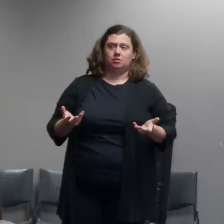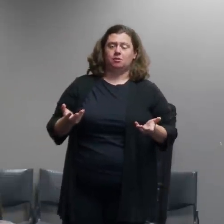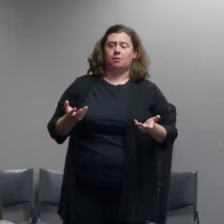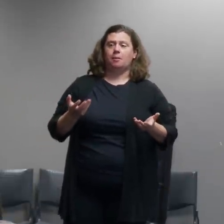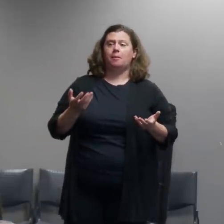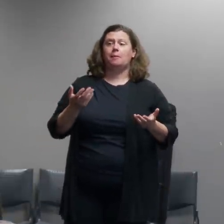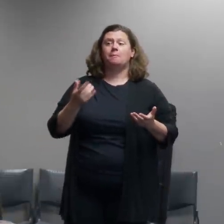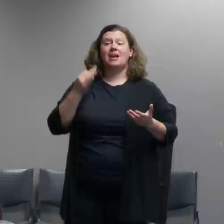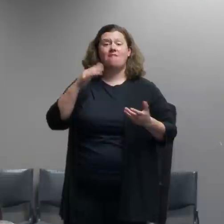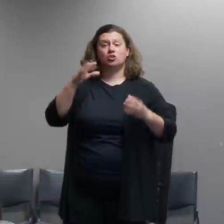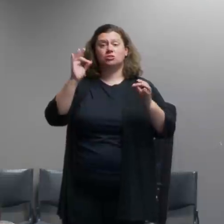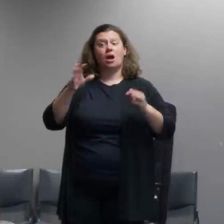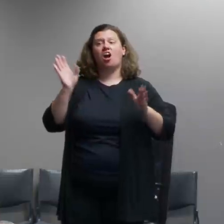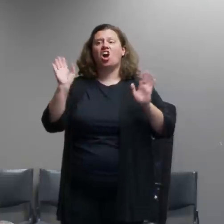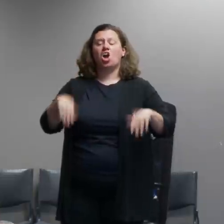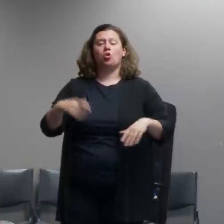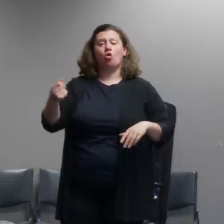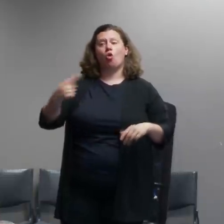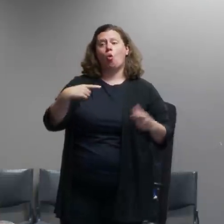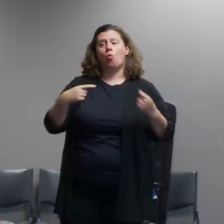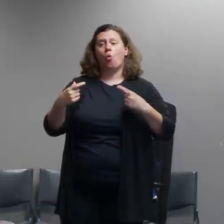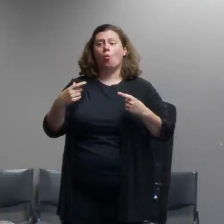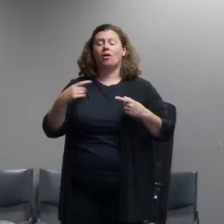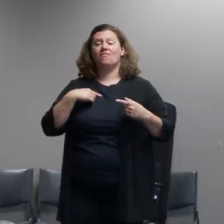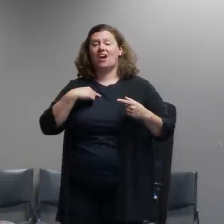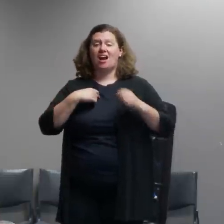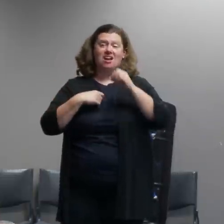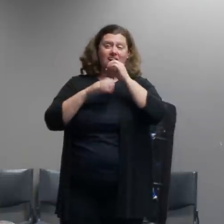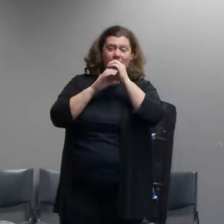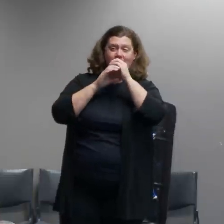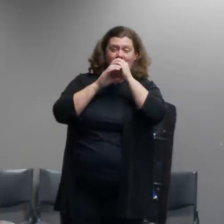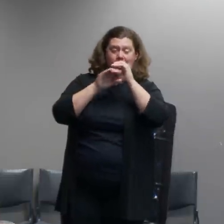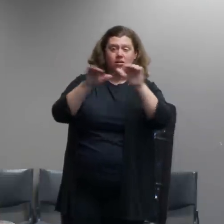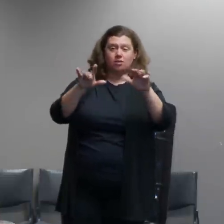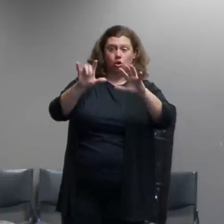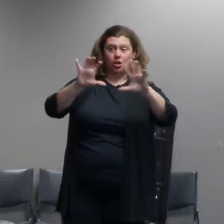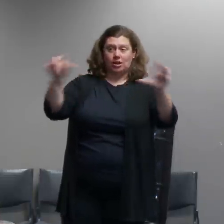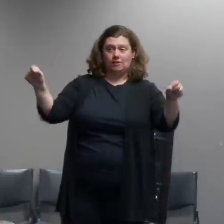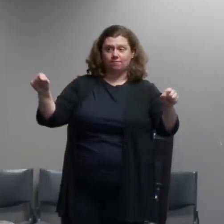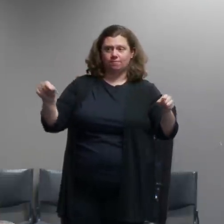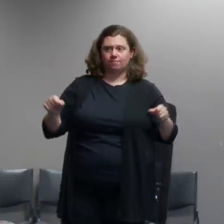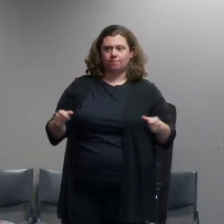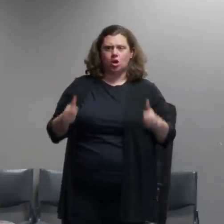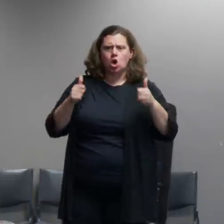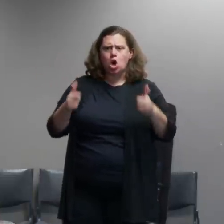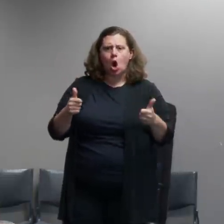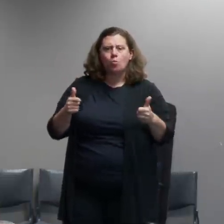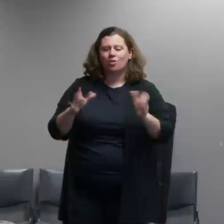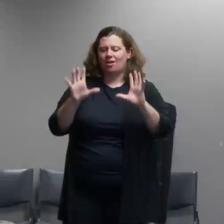to leave when we disperse the crowd you can do that there's nothing that says that you have